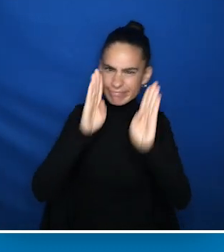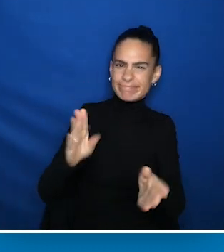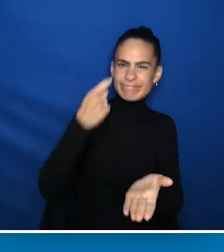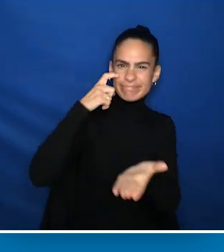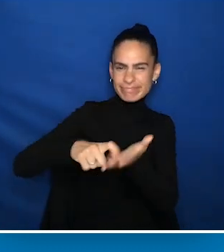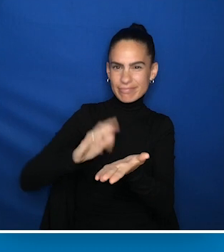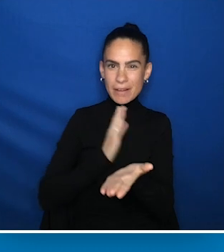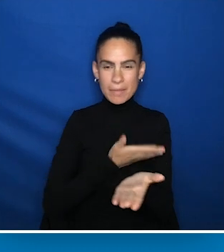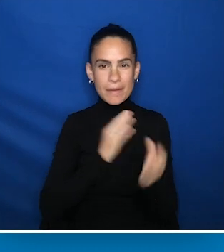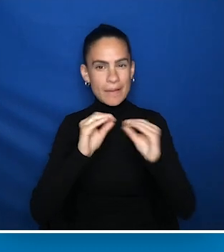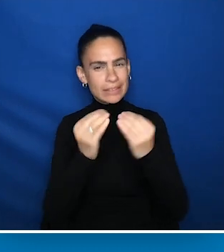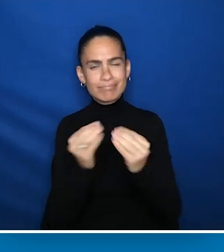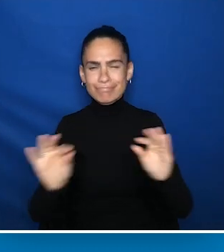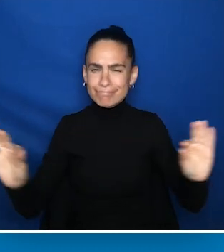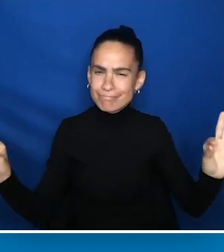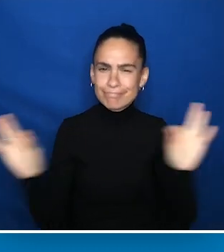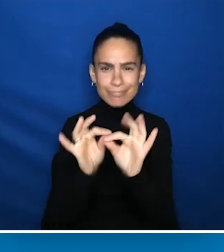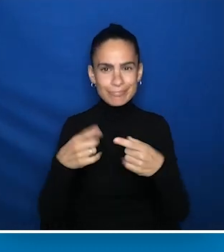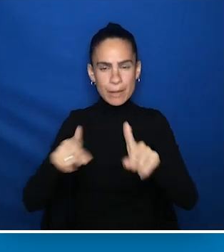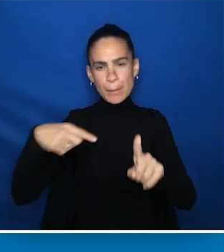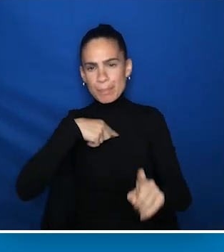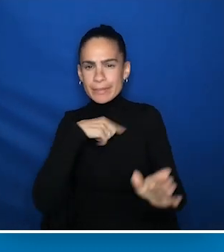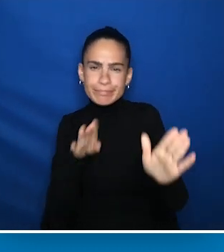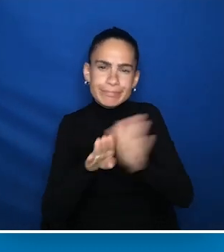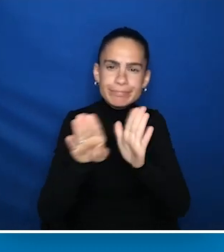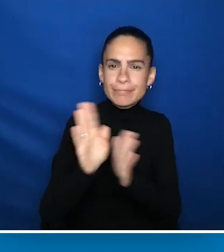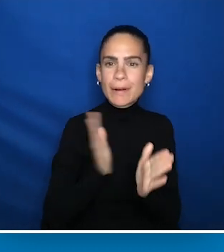developed our new national priorities for health in our larger strategic plan.